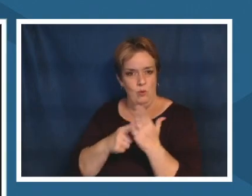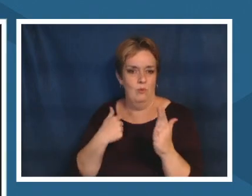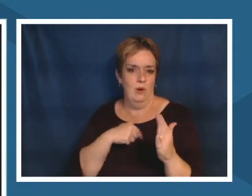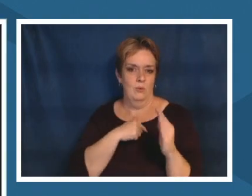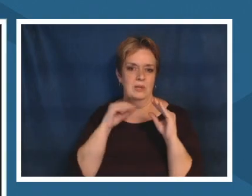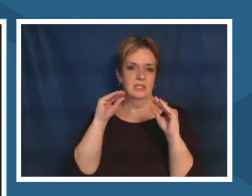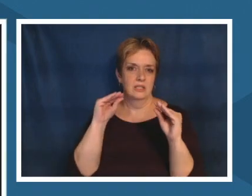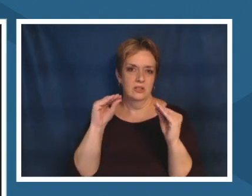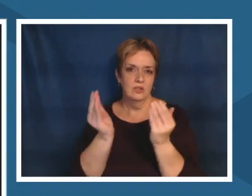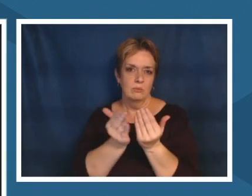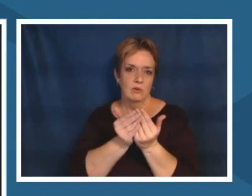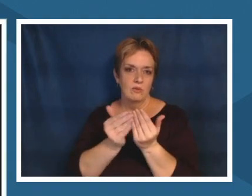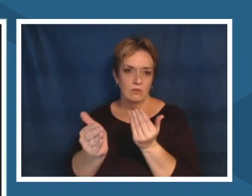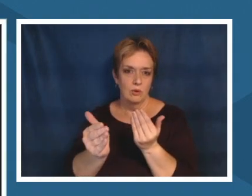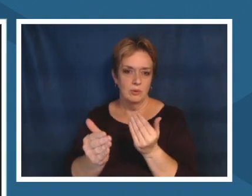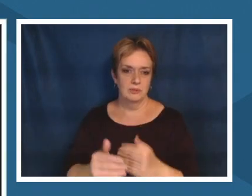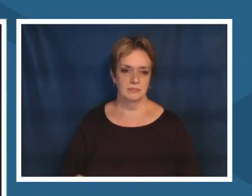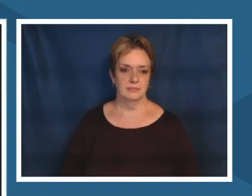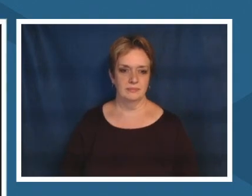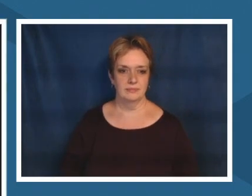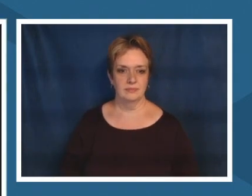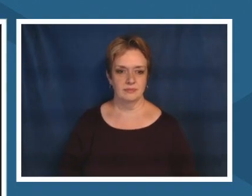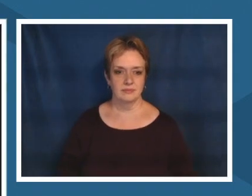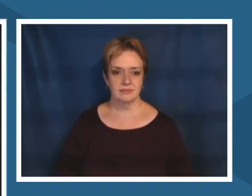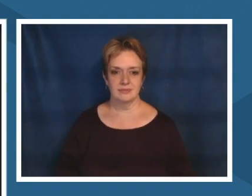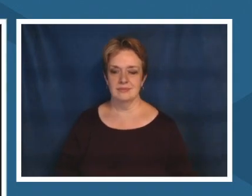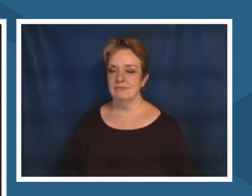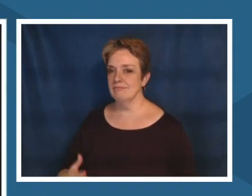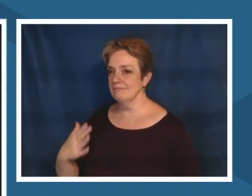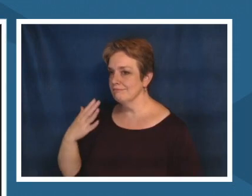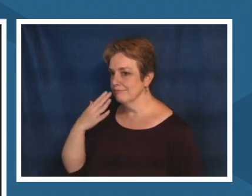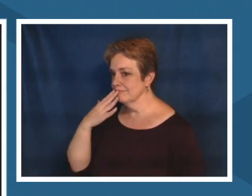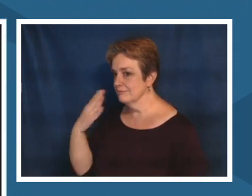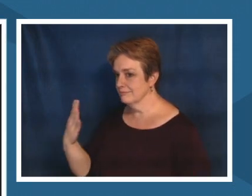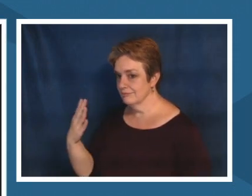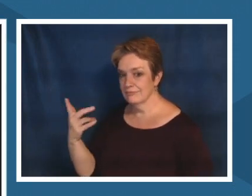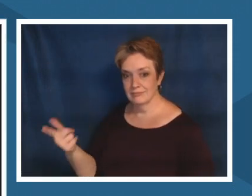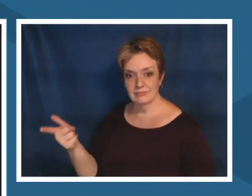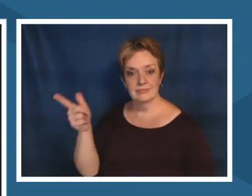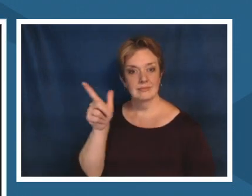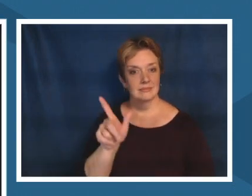thank you so much whitney